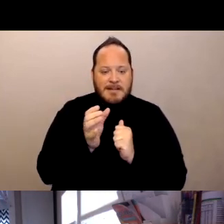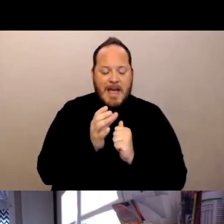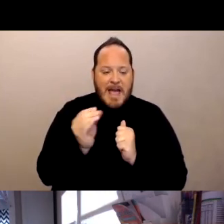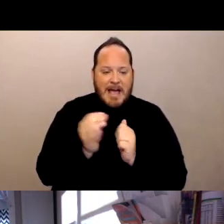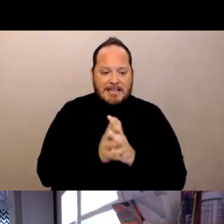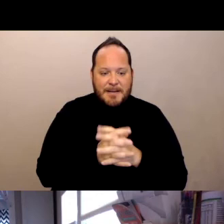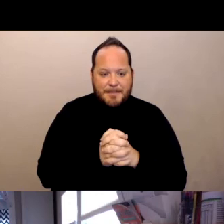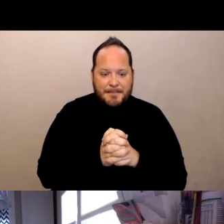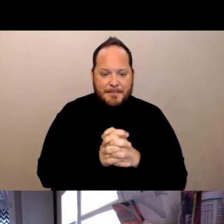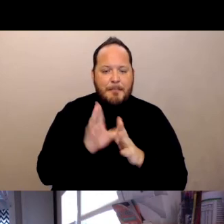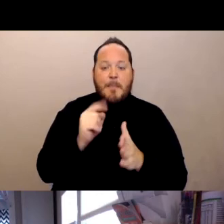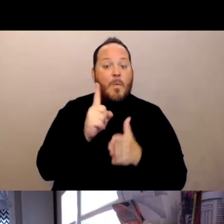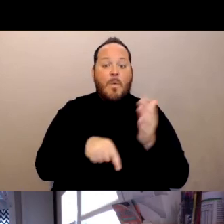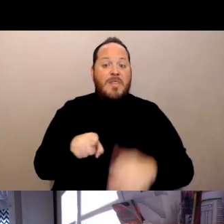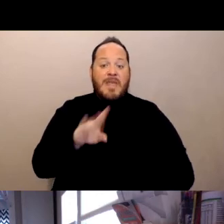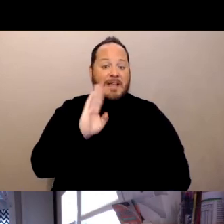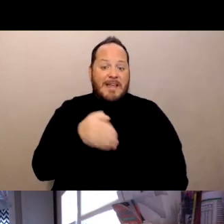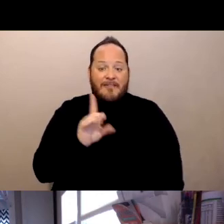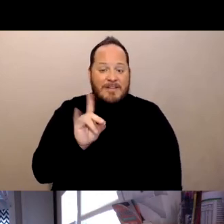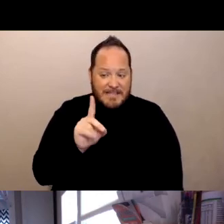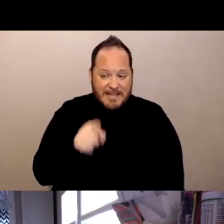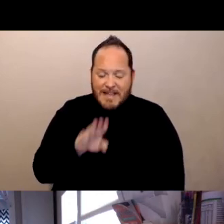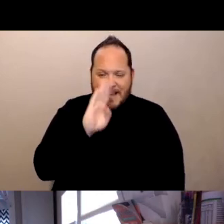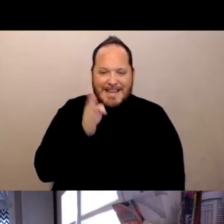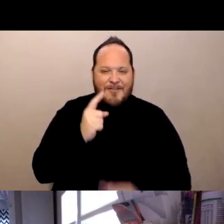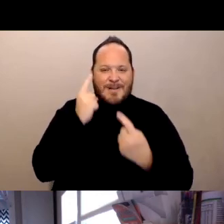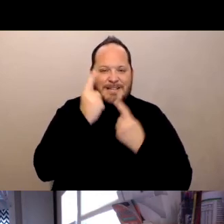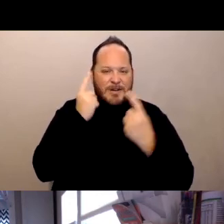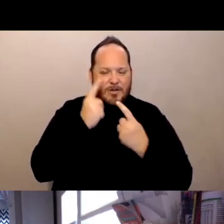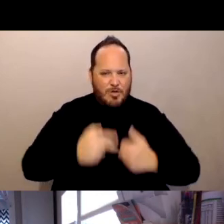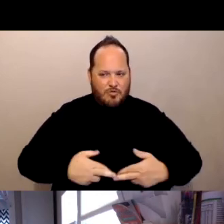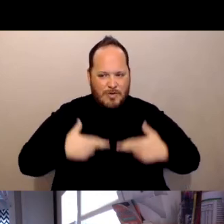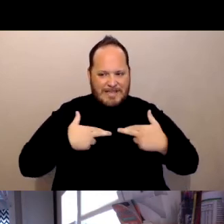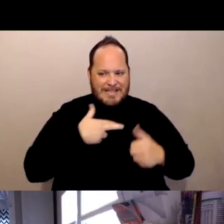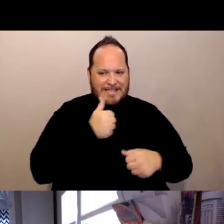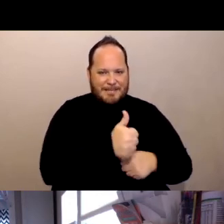but what they never did was they never considered the residents themselves and their risks for tolerance and allow residents